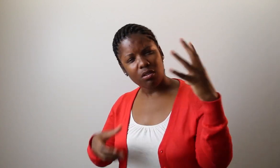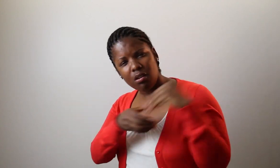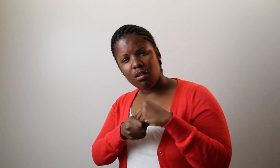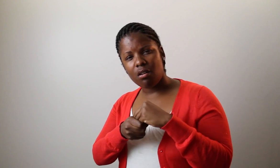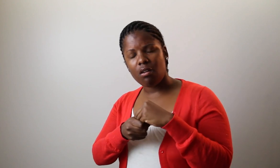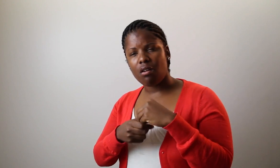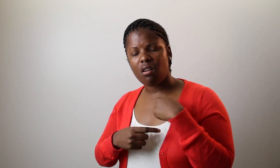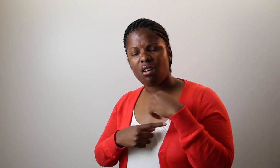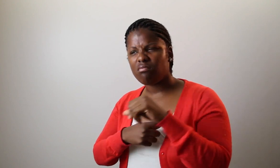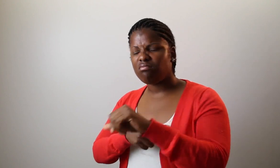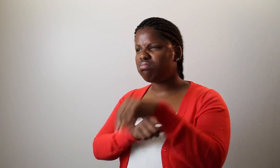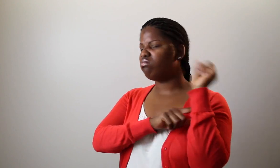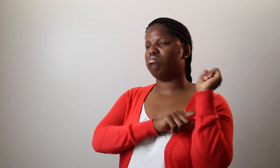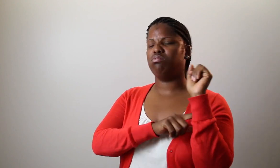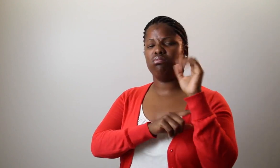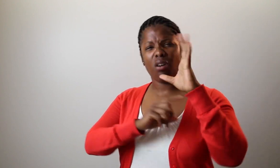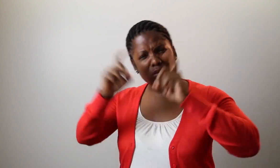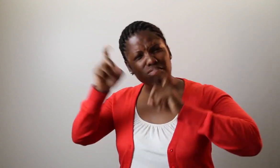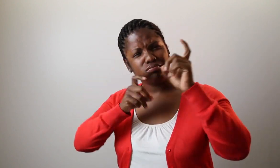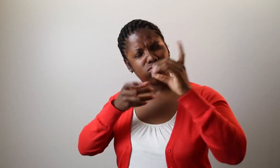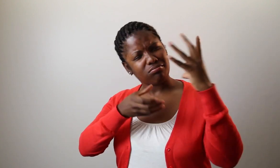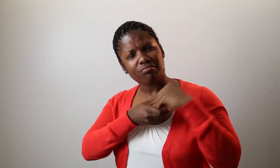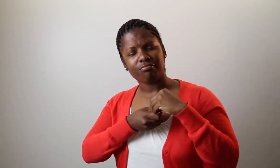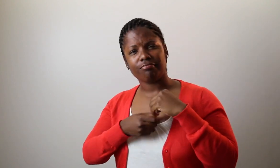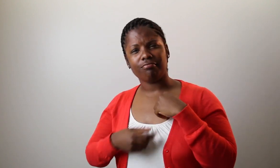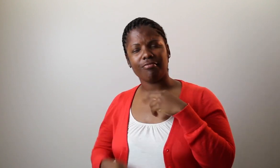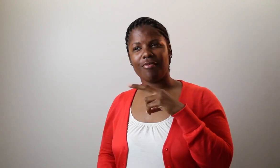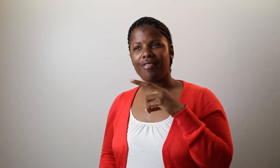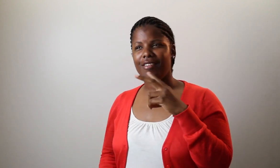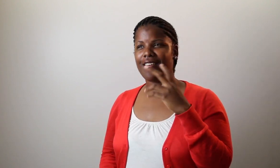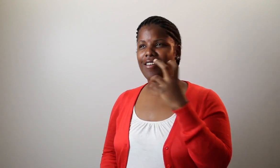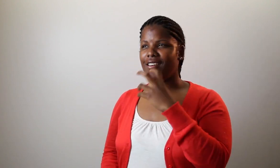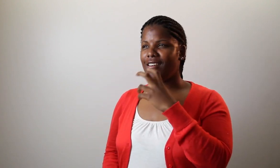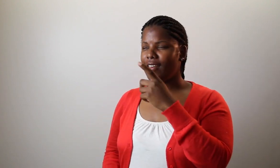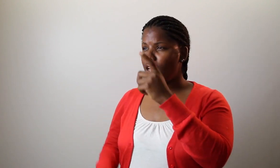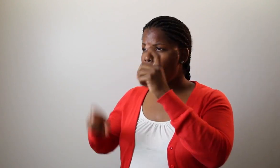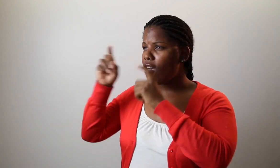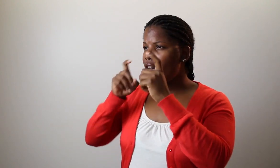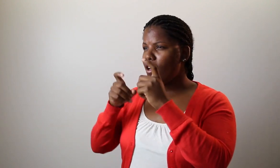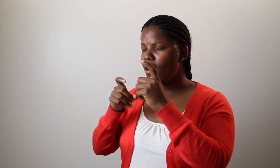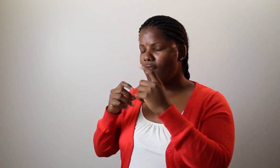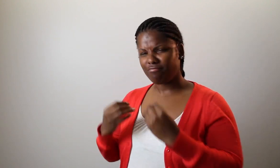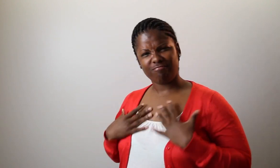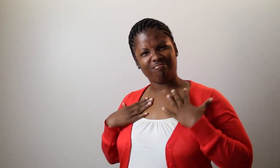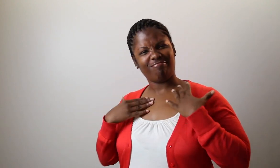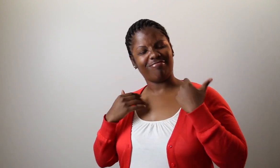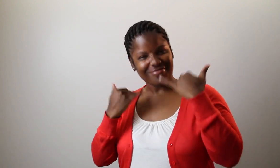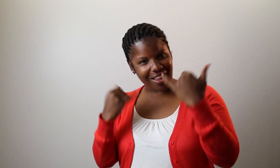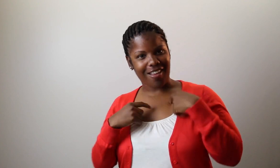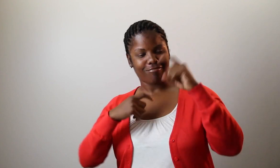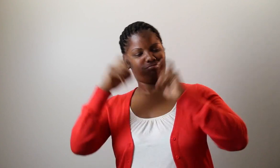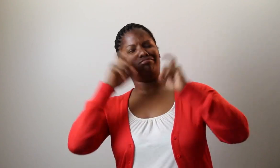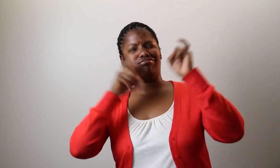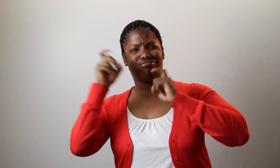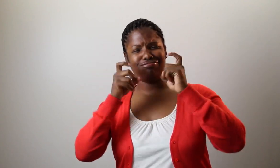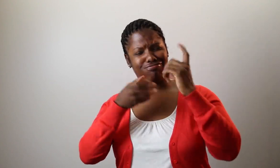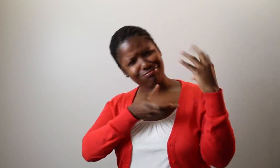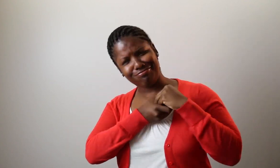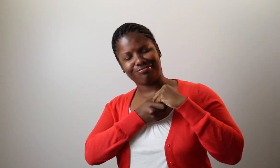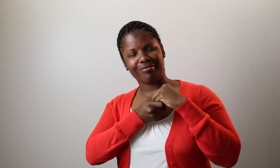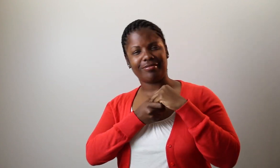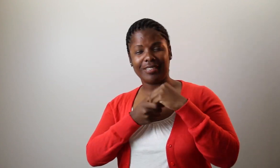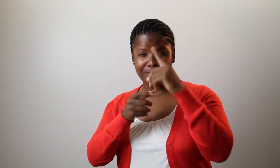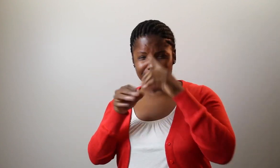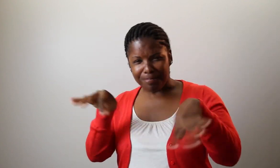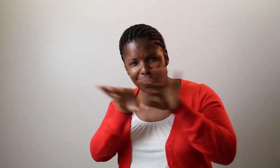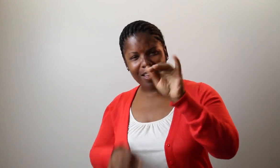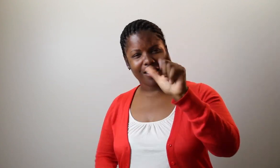Her expressions were so powerful and I became more inspired to communicate more freely in my language.